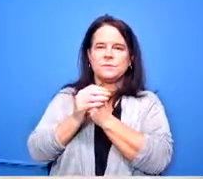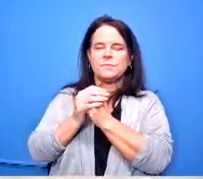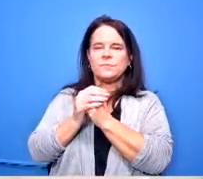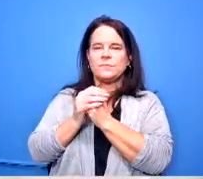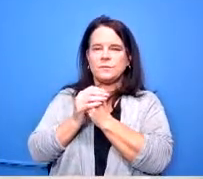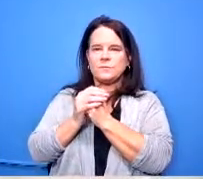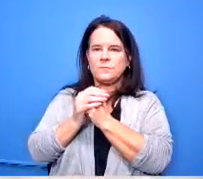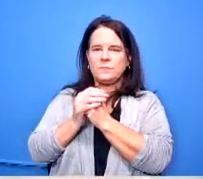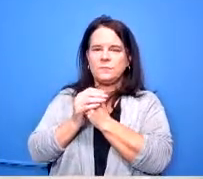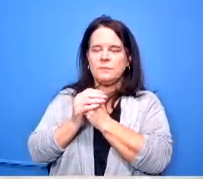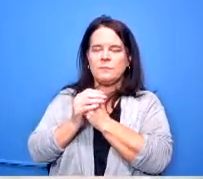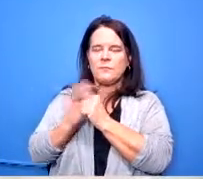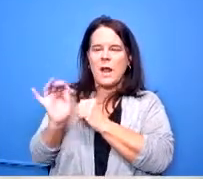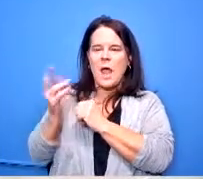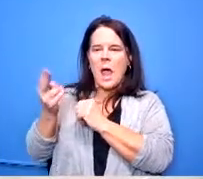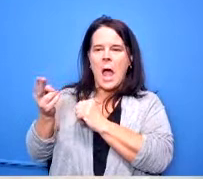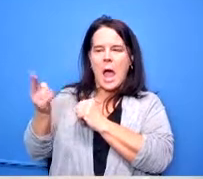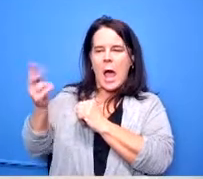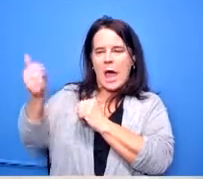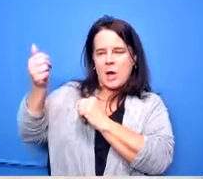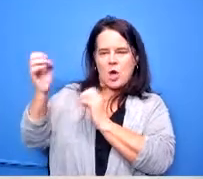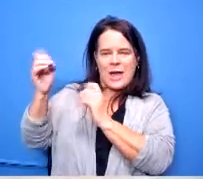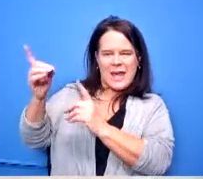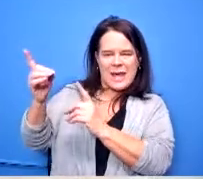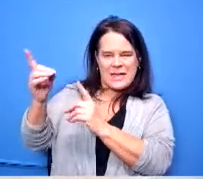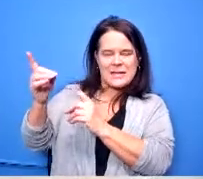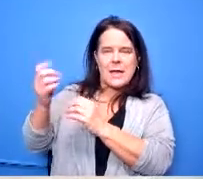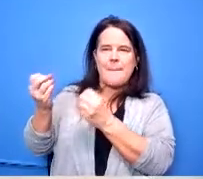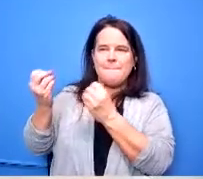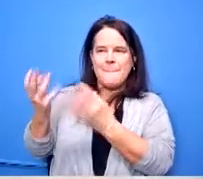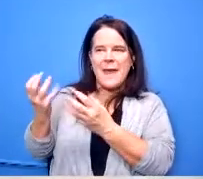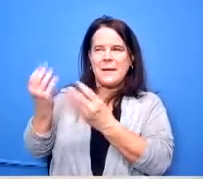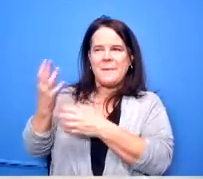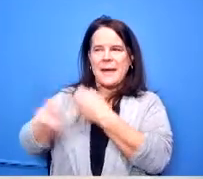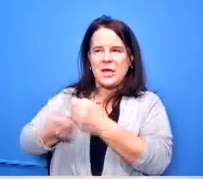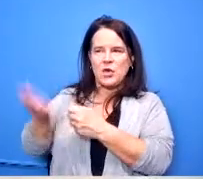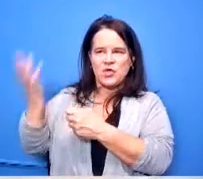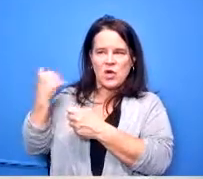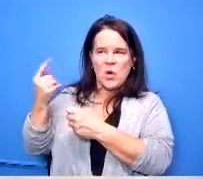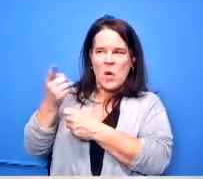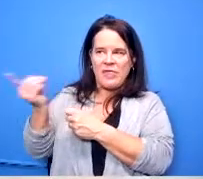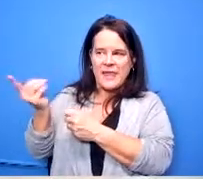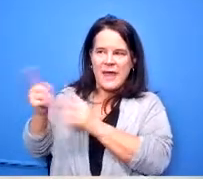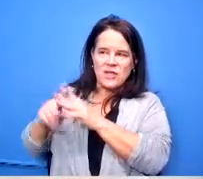higher ed college many many years ago they started providing that service this is one of the cheaper